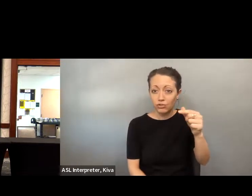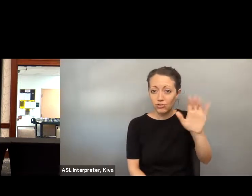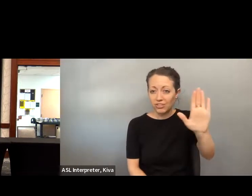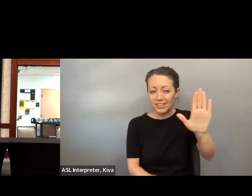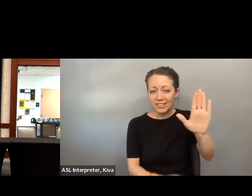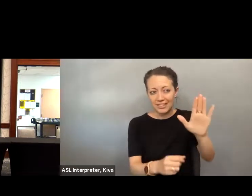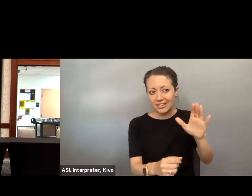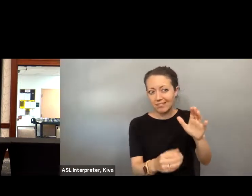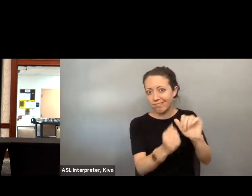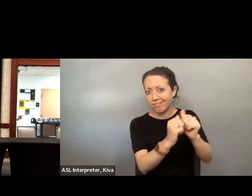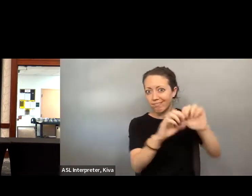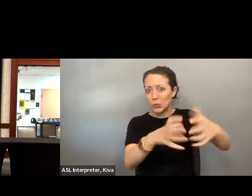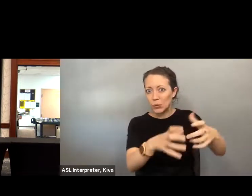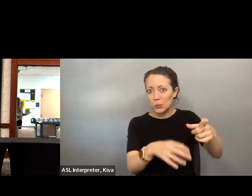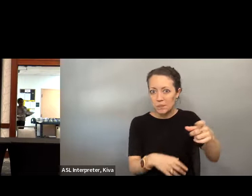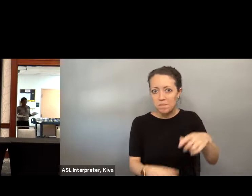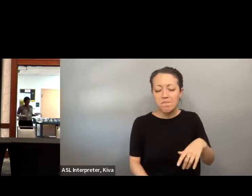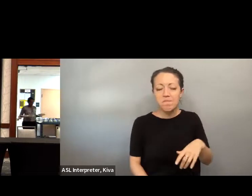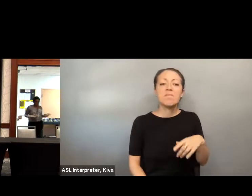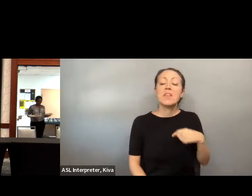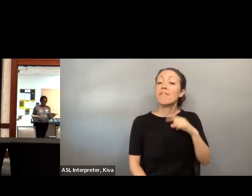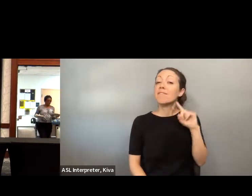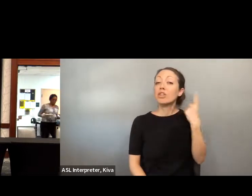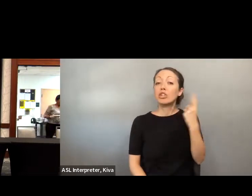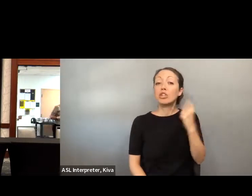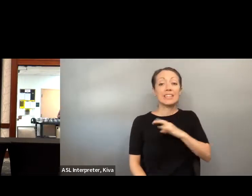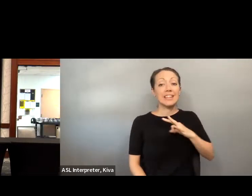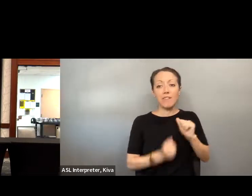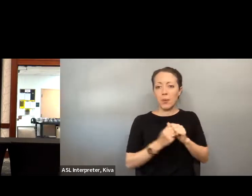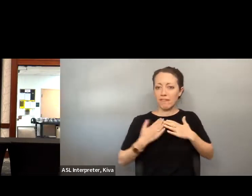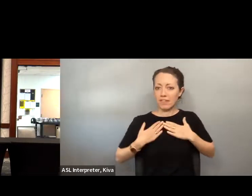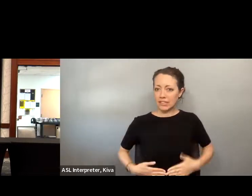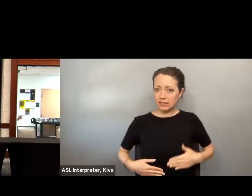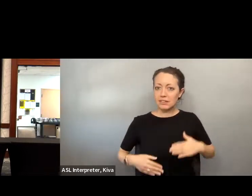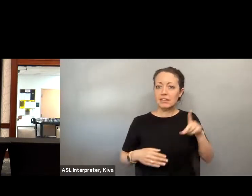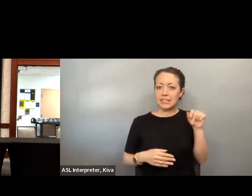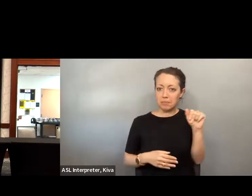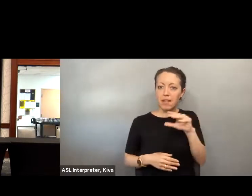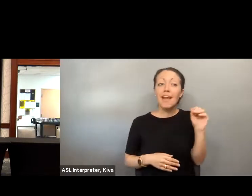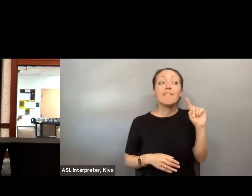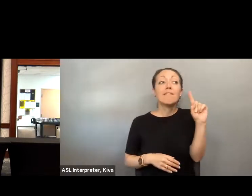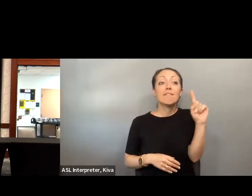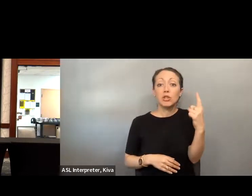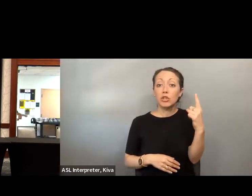I would serve as the 2020 primaries first, staff or with the mobility, disability.